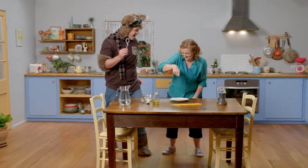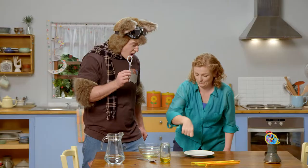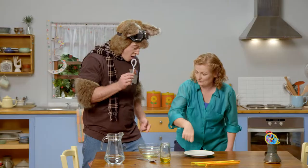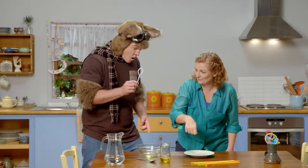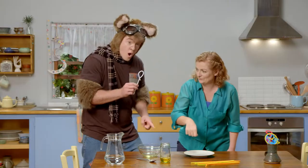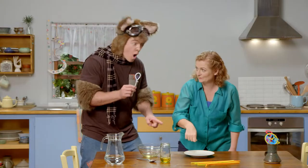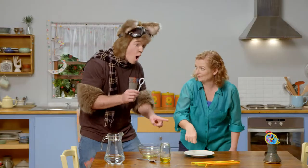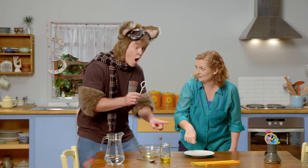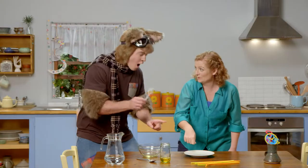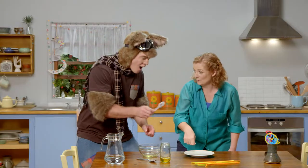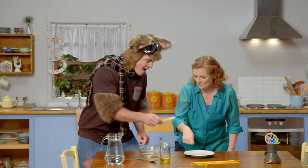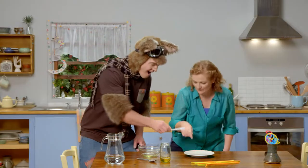Now dip that in the mixture,